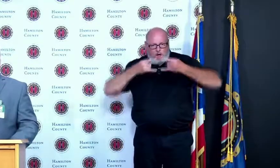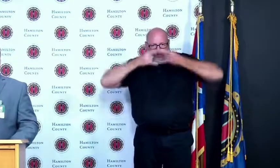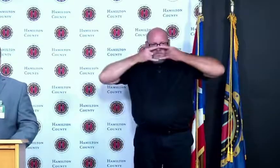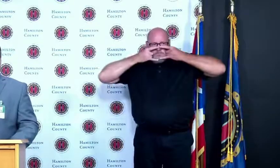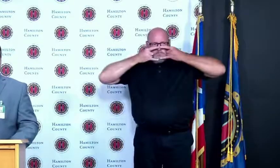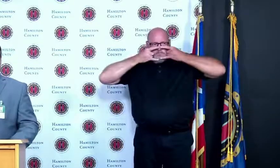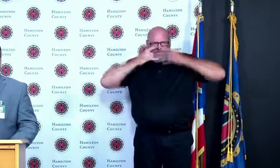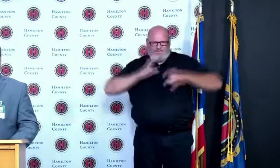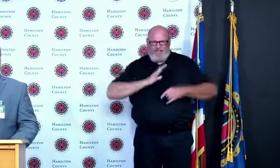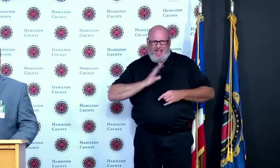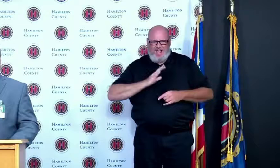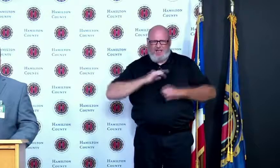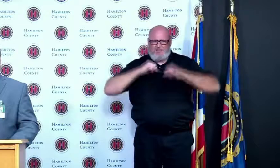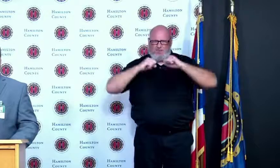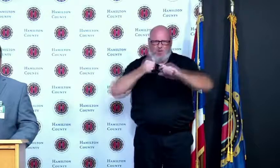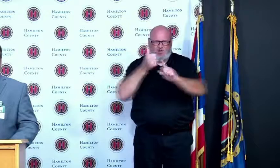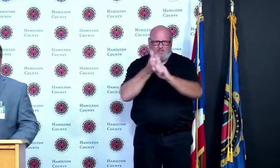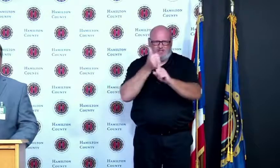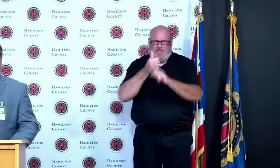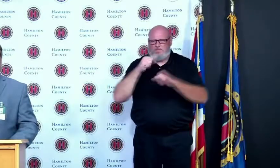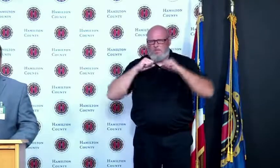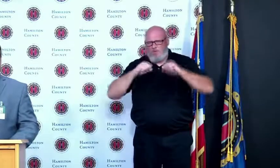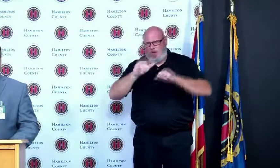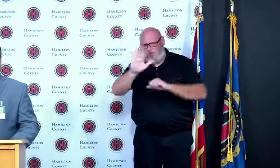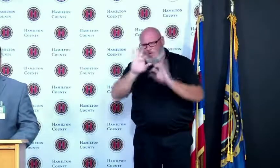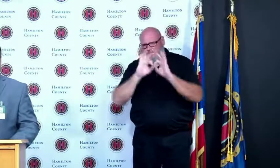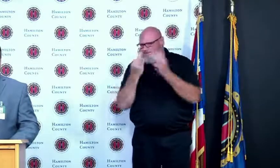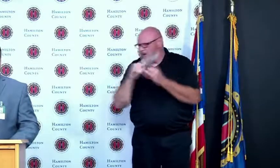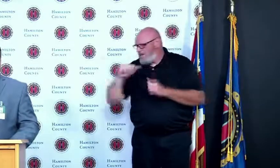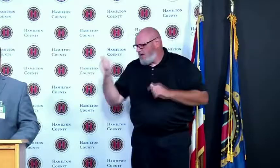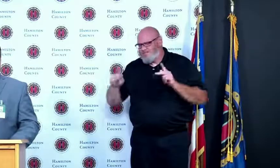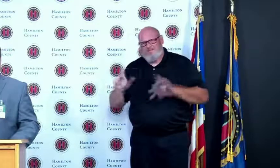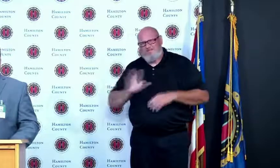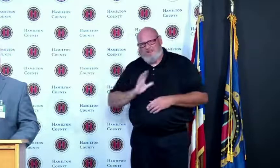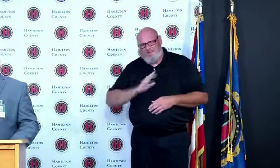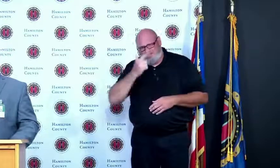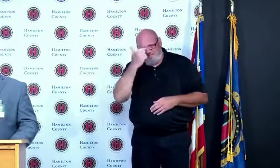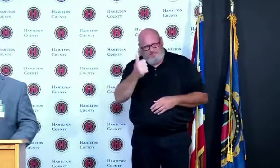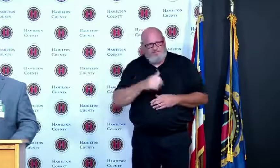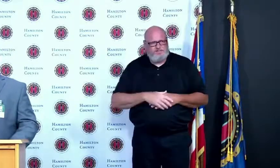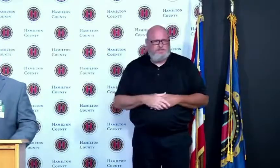probably will exercise significantly more caution than others I think also coming